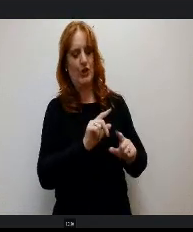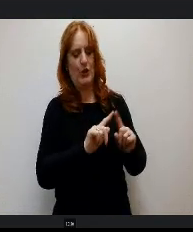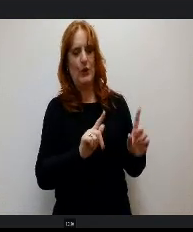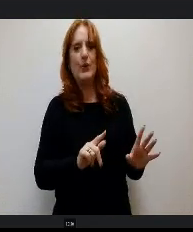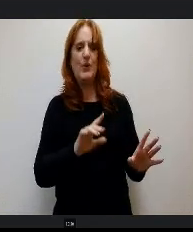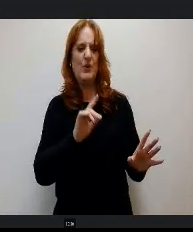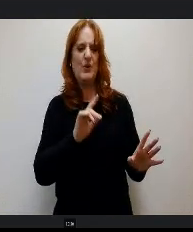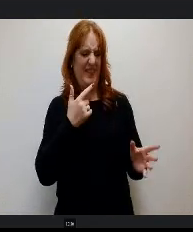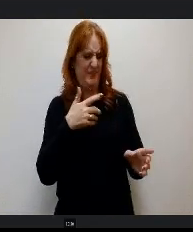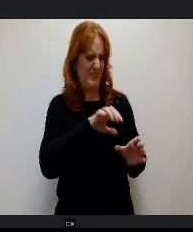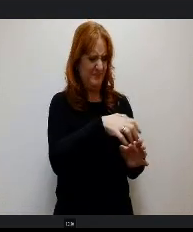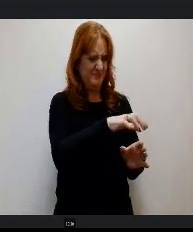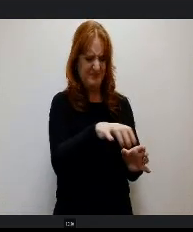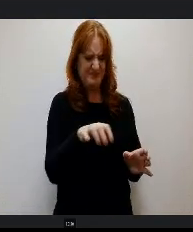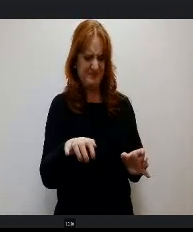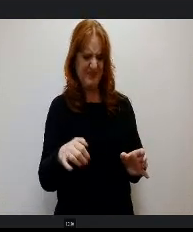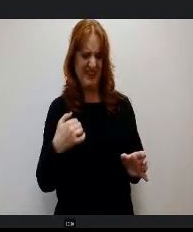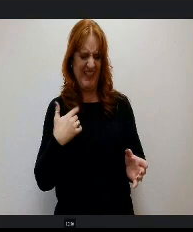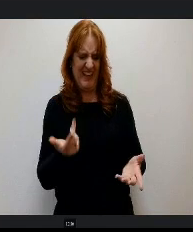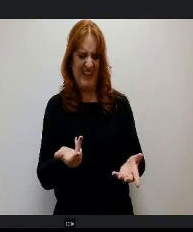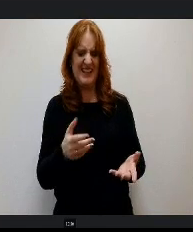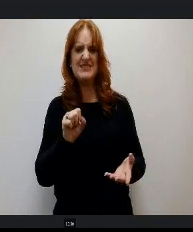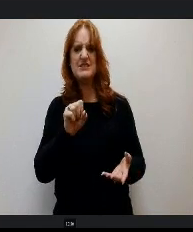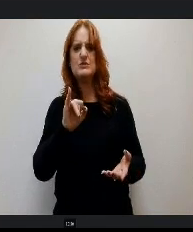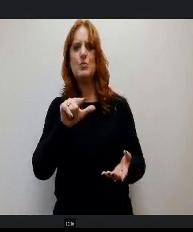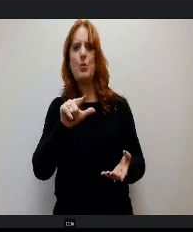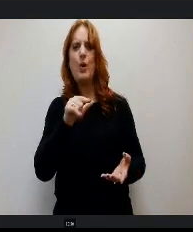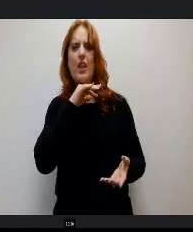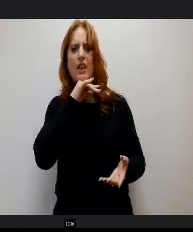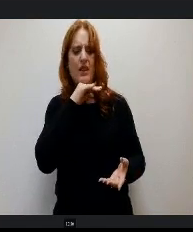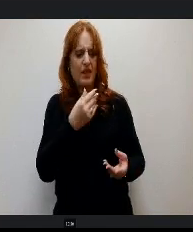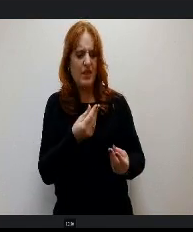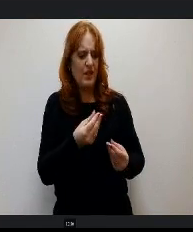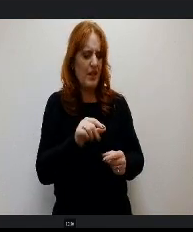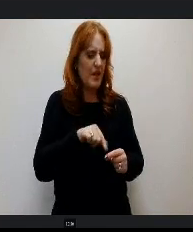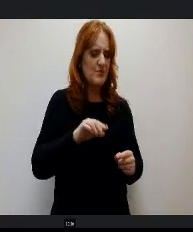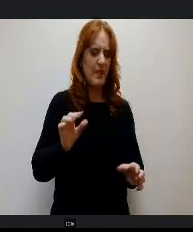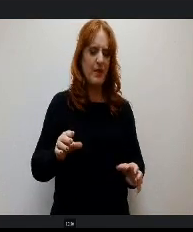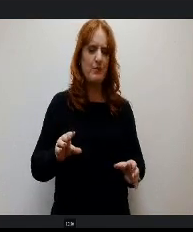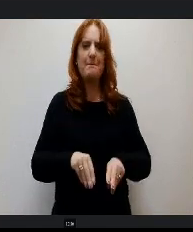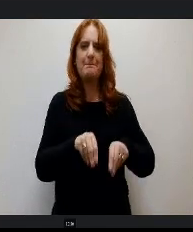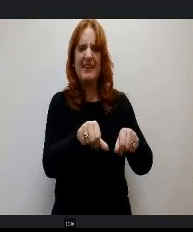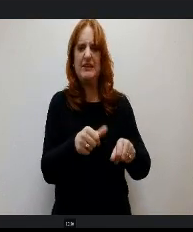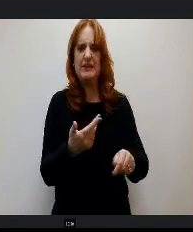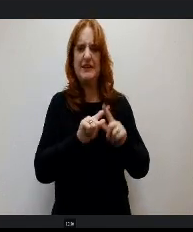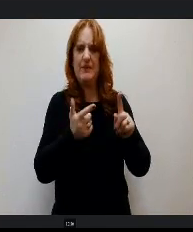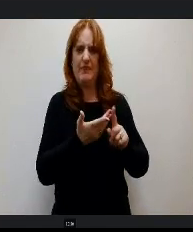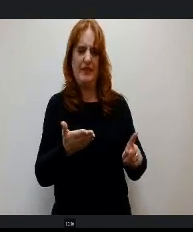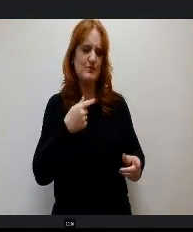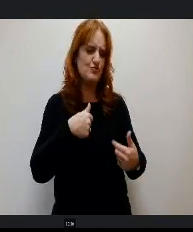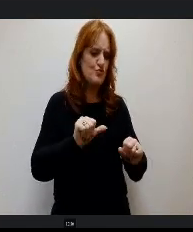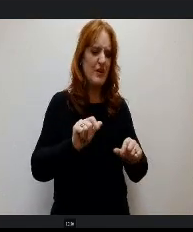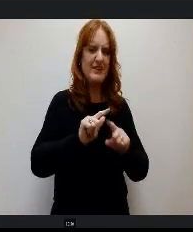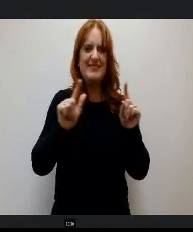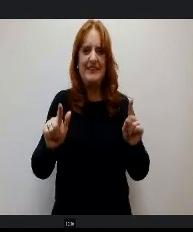Like a substrate, soil pods, right? And they were planting different things and trying different mediums. It's really fun